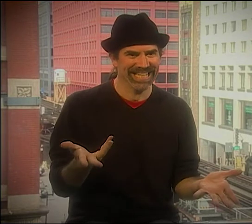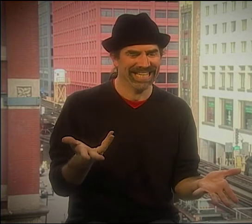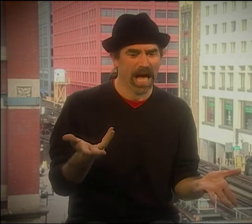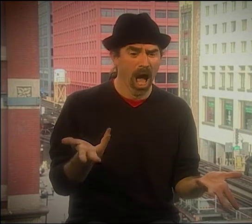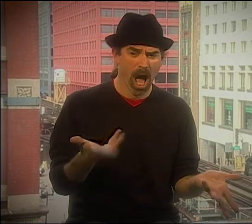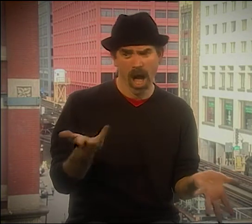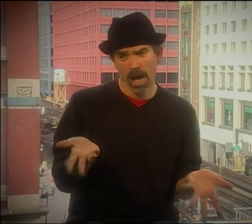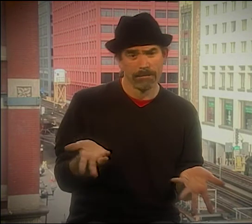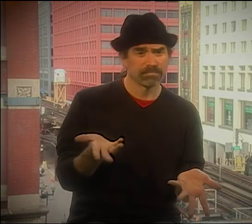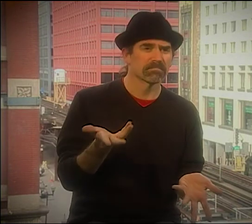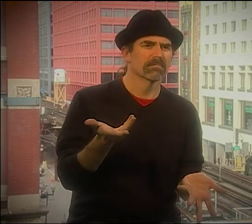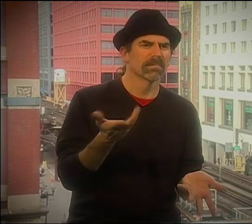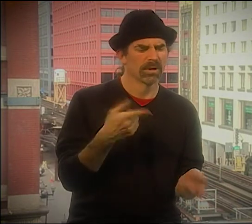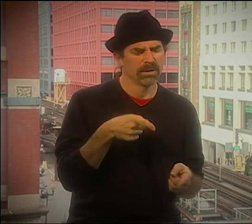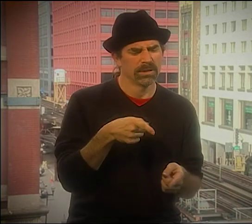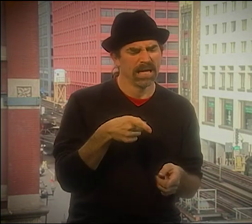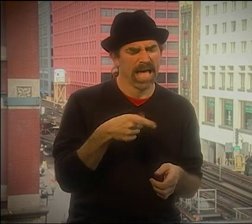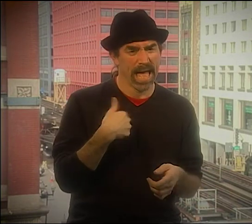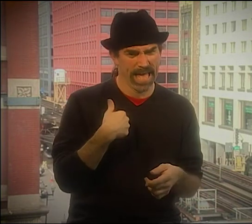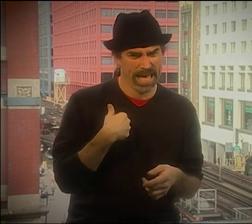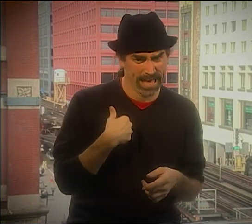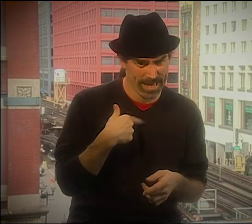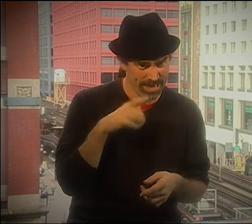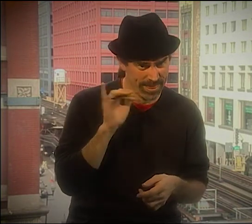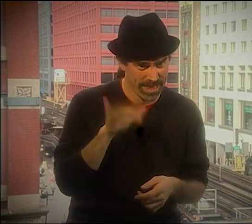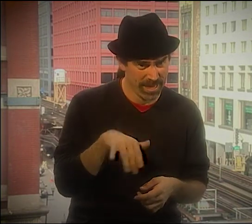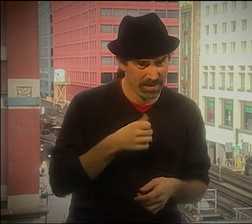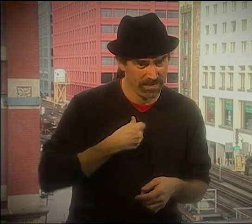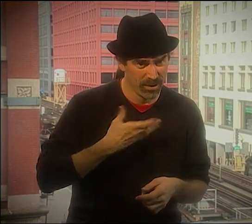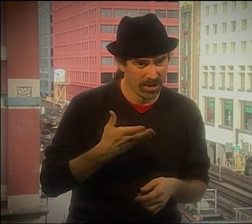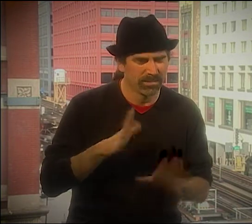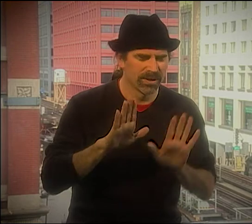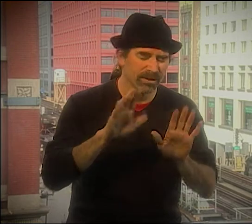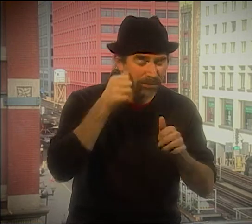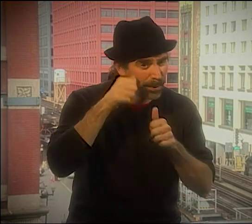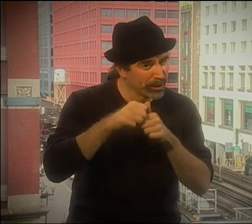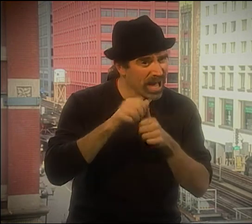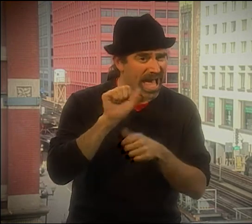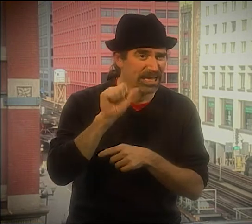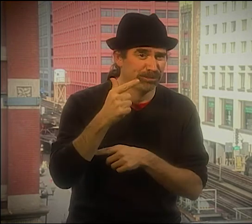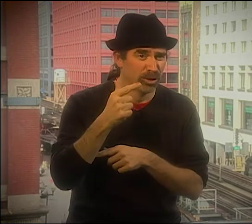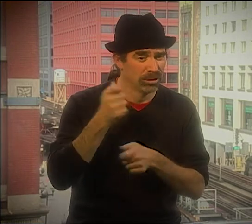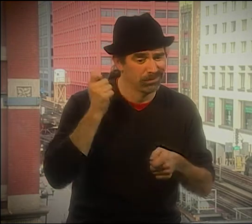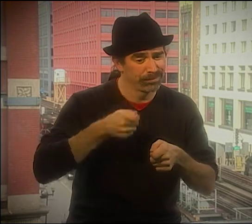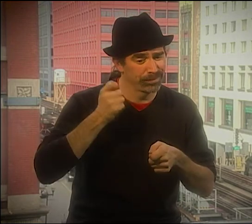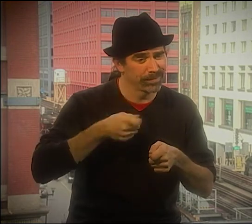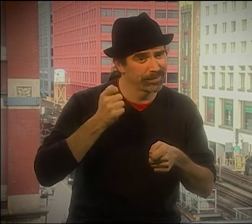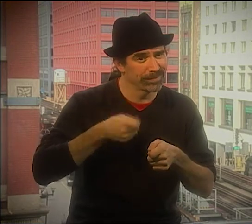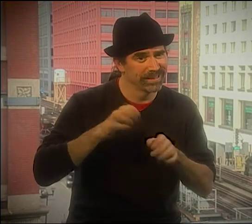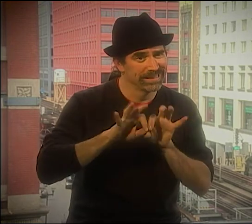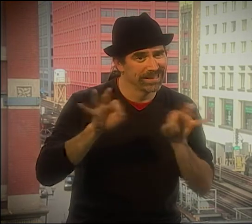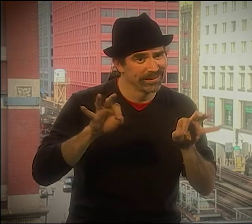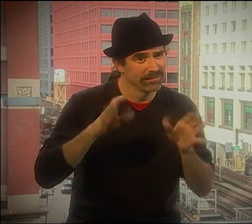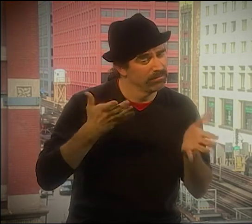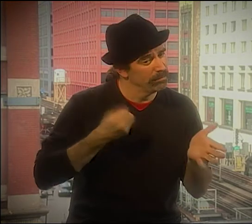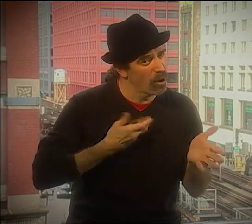JONATHAN LEVITAN, YOU KNOW, OR SOMETHING LIKE THAT. I REMEMBER HIM. HE'S MAKING LOVE TO A TV.